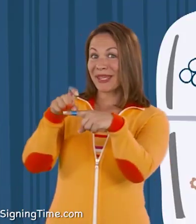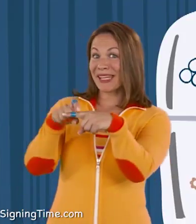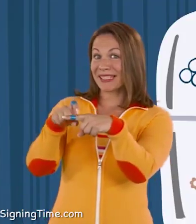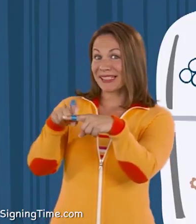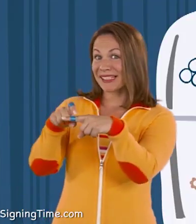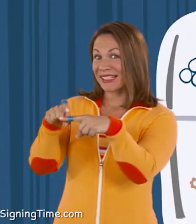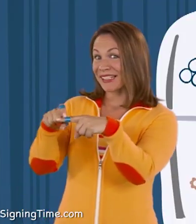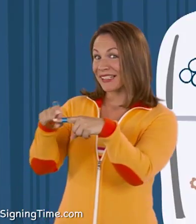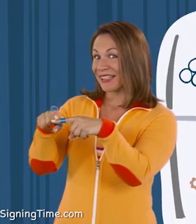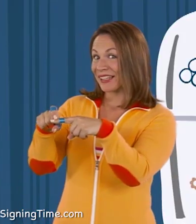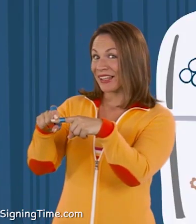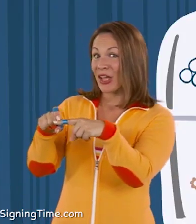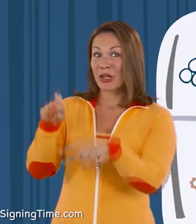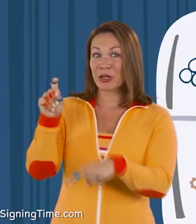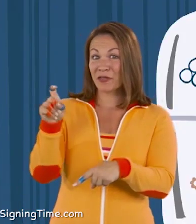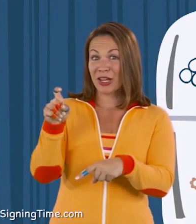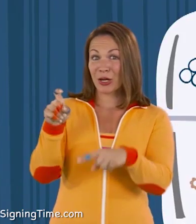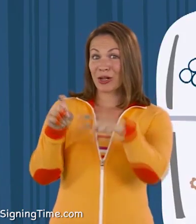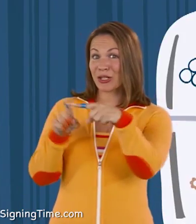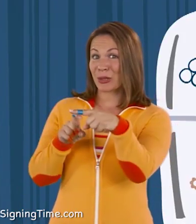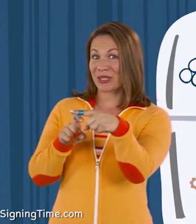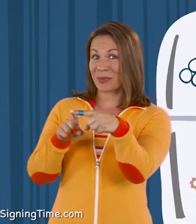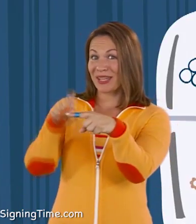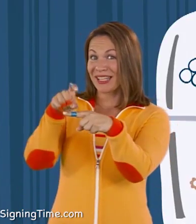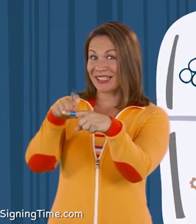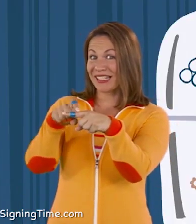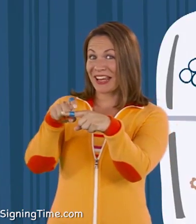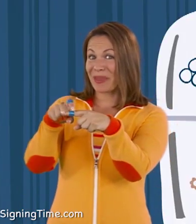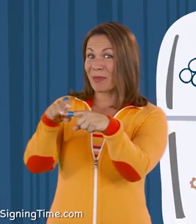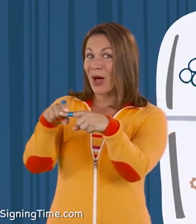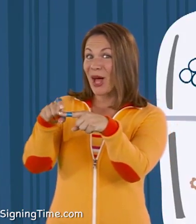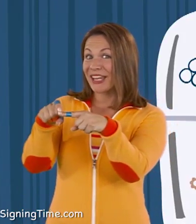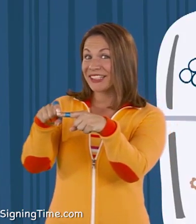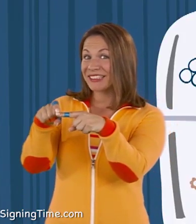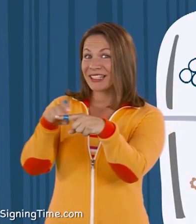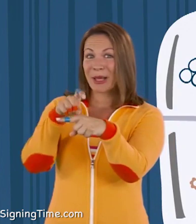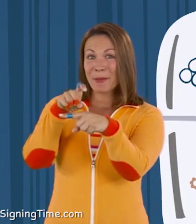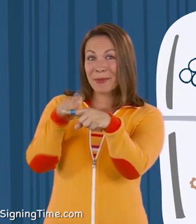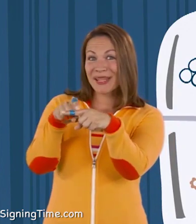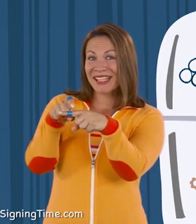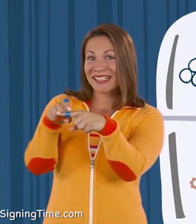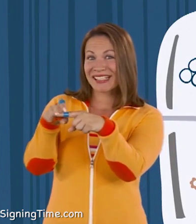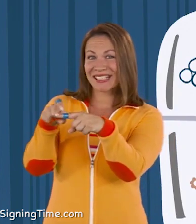Peas! Your finger shows the peas in the pod. Peas.